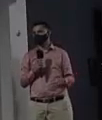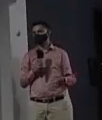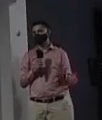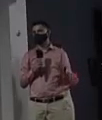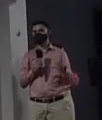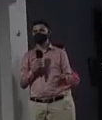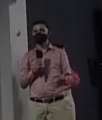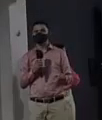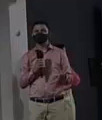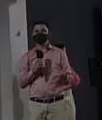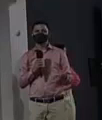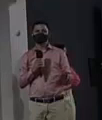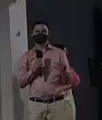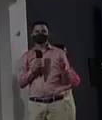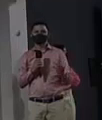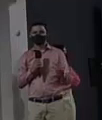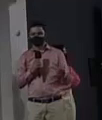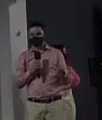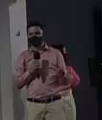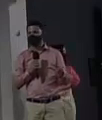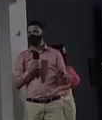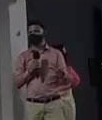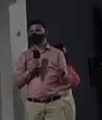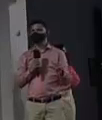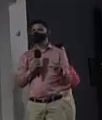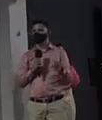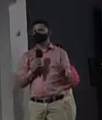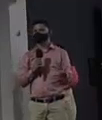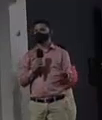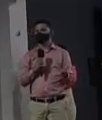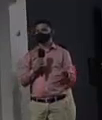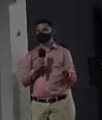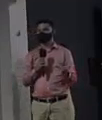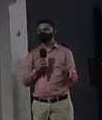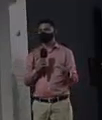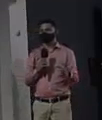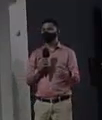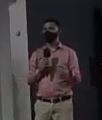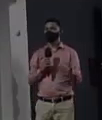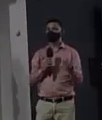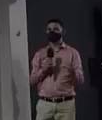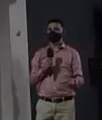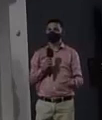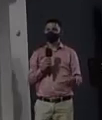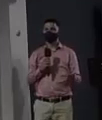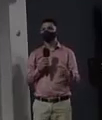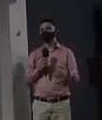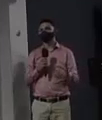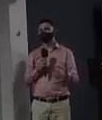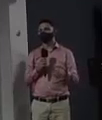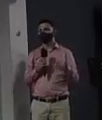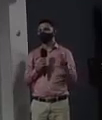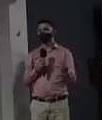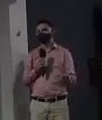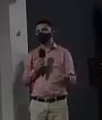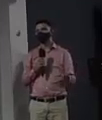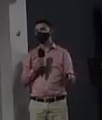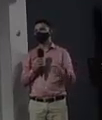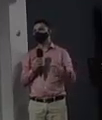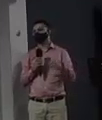entrepreneurs fighters who have managed to undertake their dream have managed to start their little business and despite